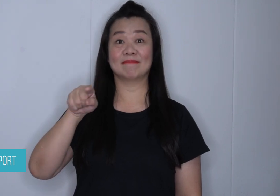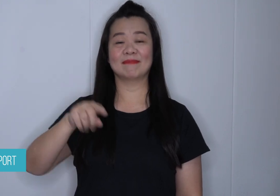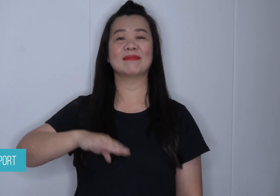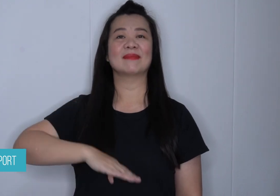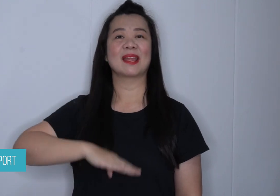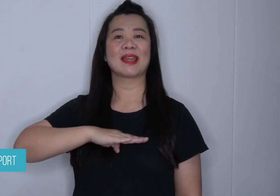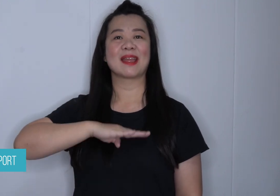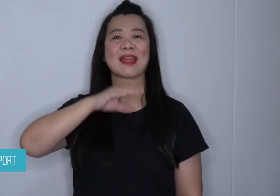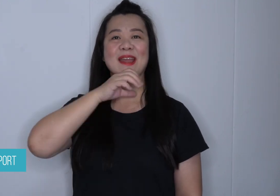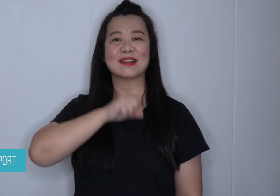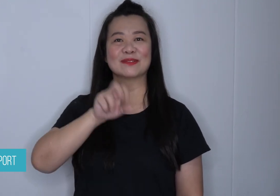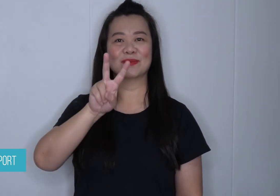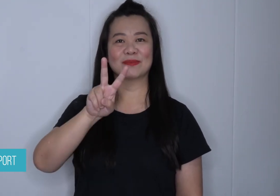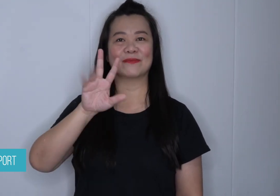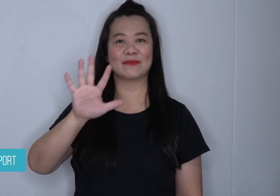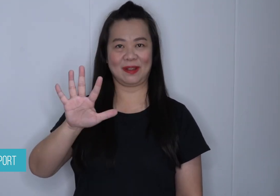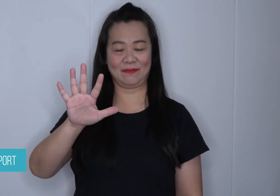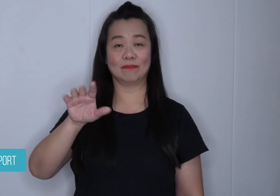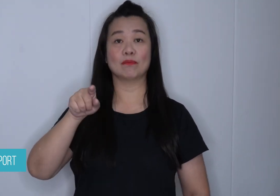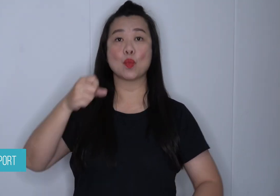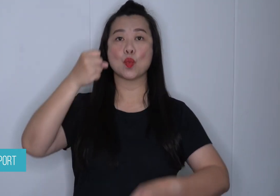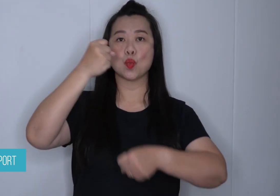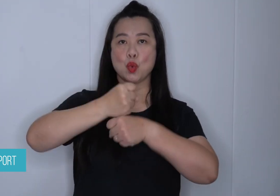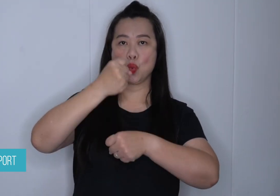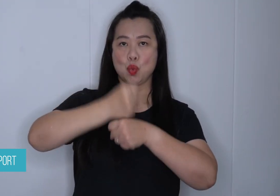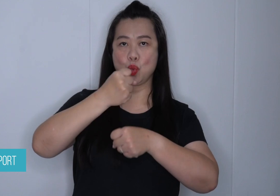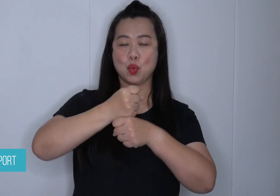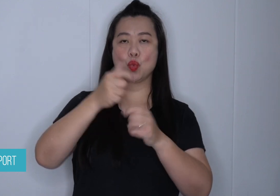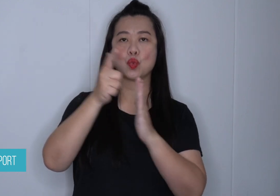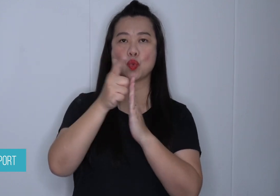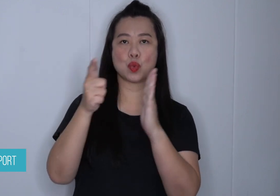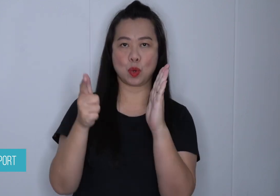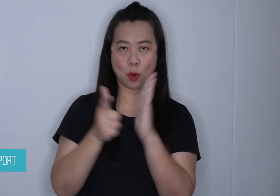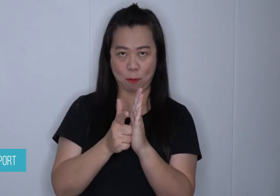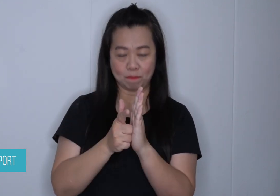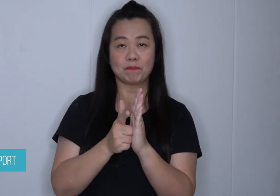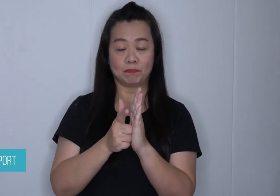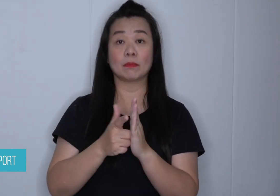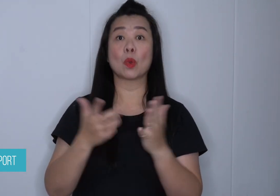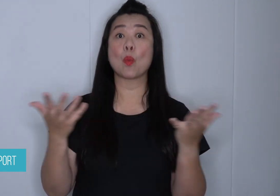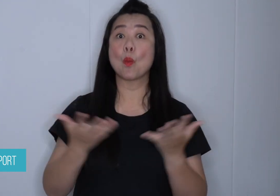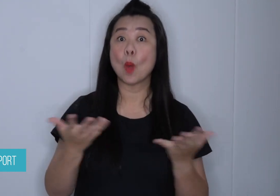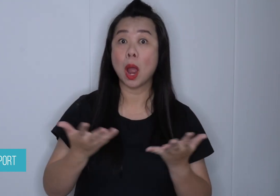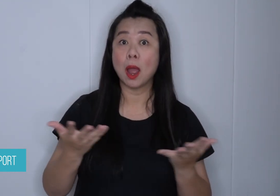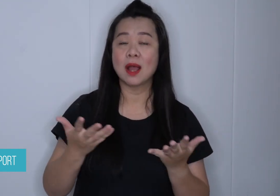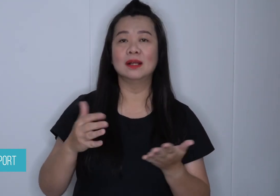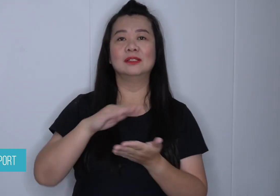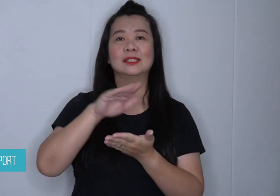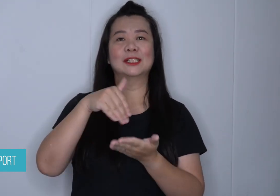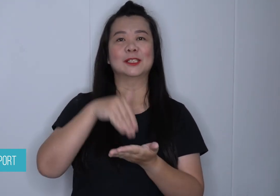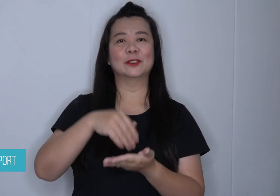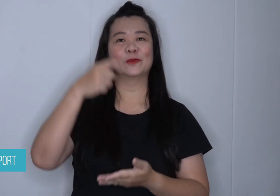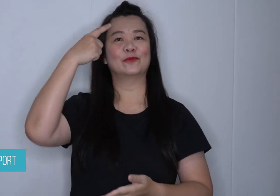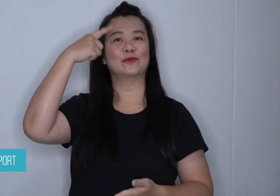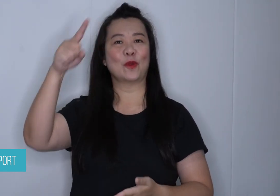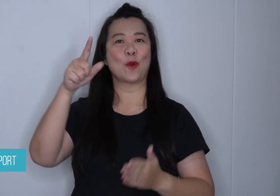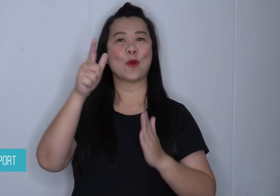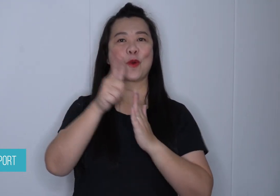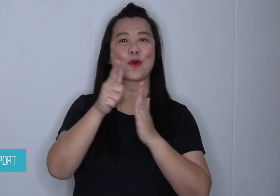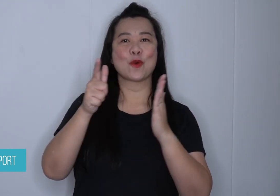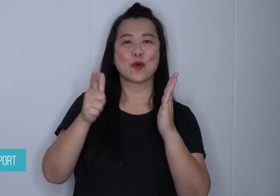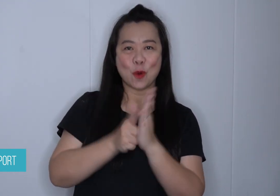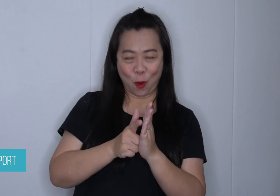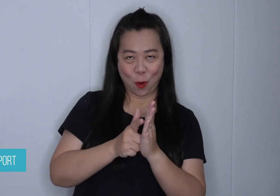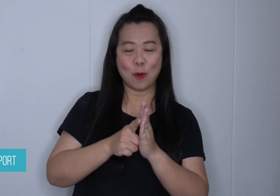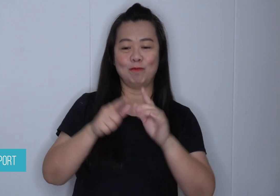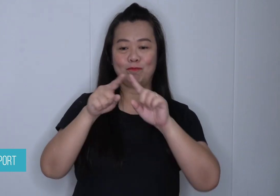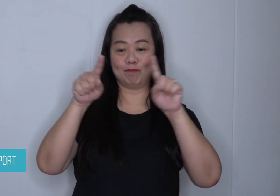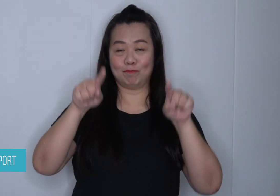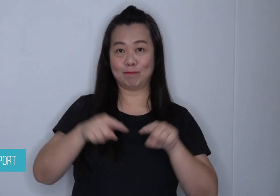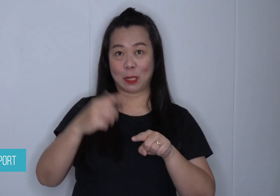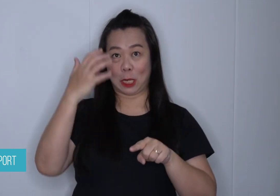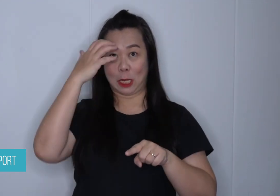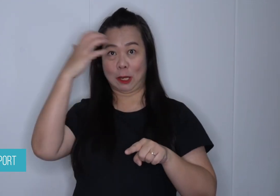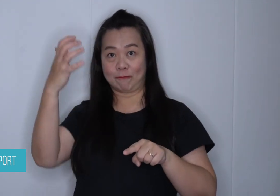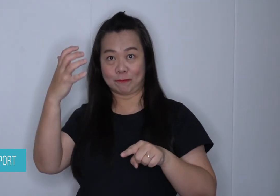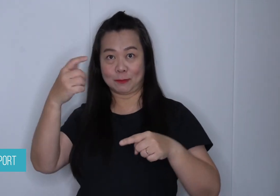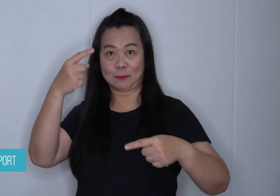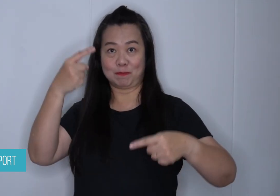A woman named Sarah Sunny, aged 25, works at the Centre